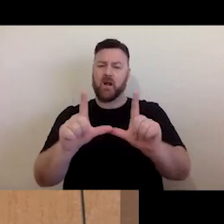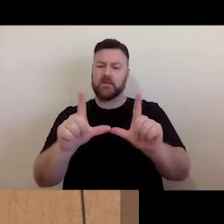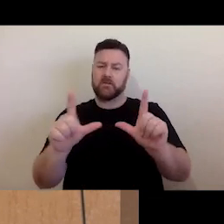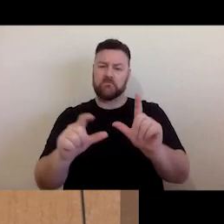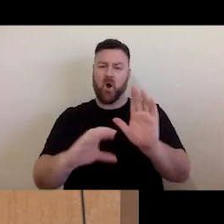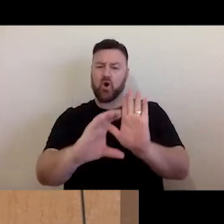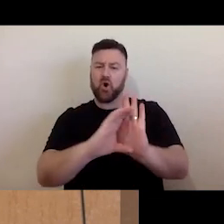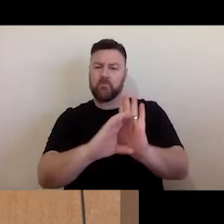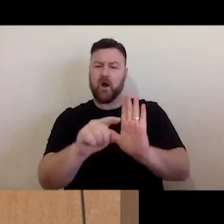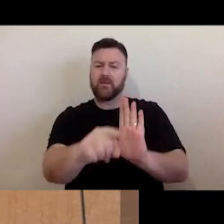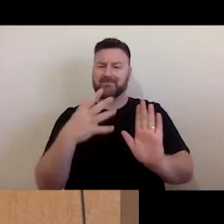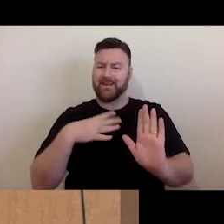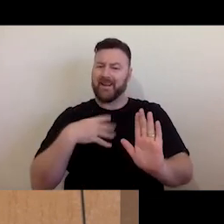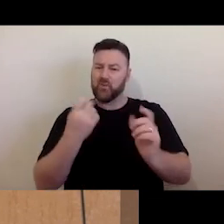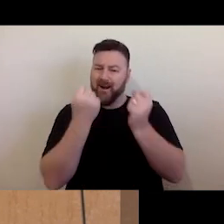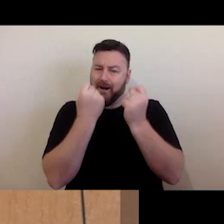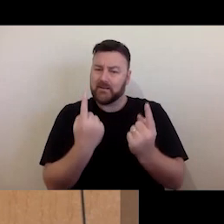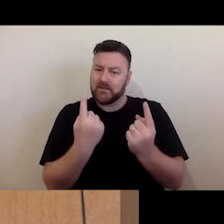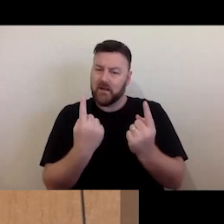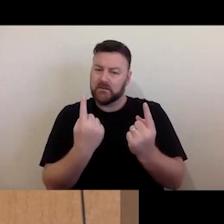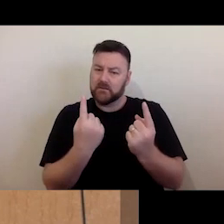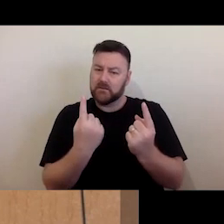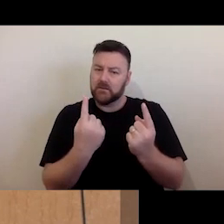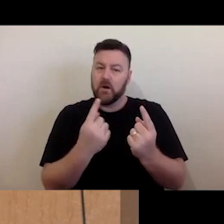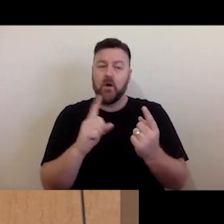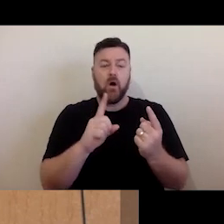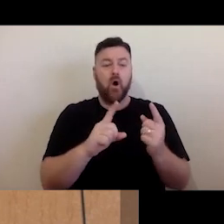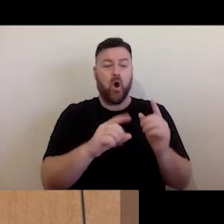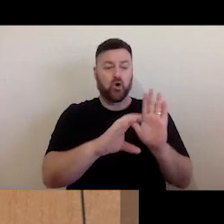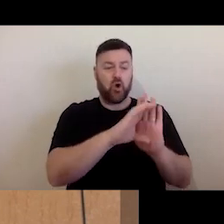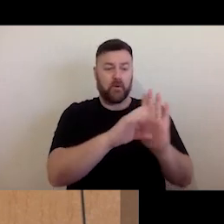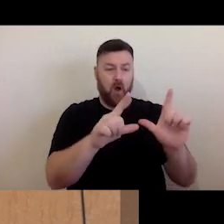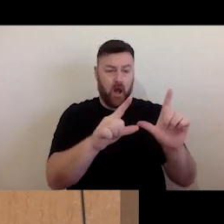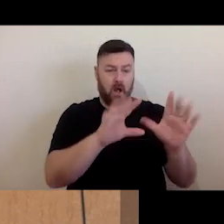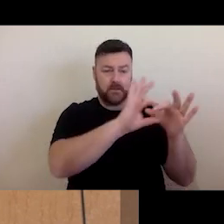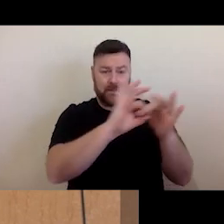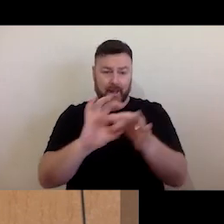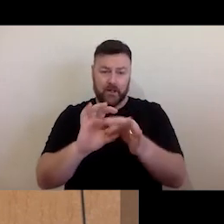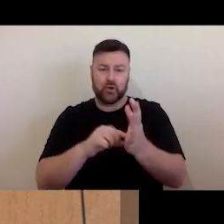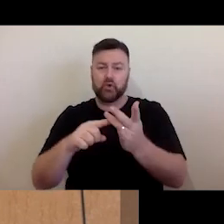copyright to understand how a copyright licence interacts with those elements of the copyright system.